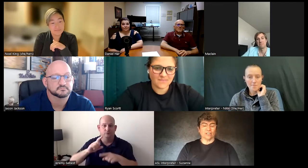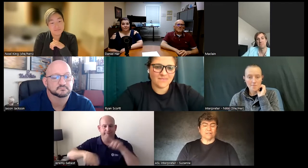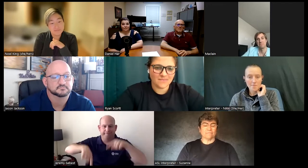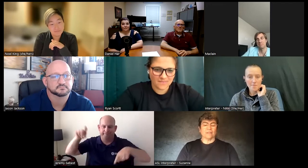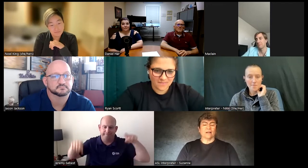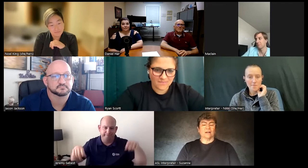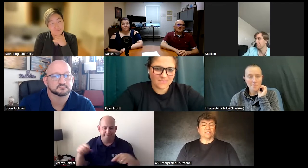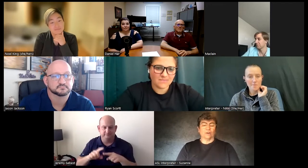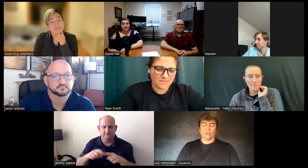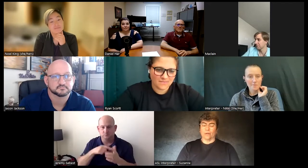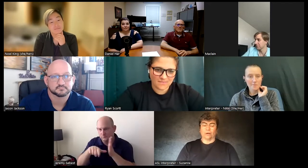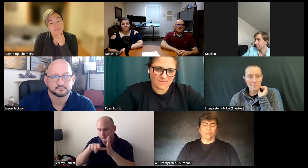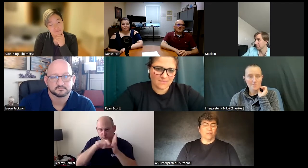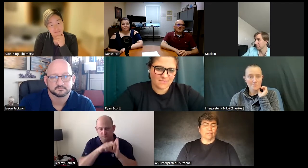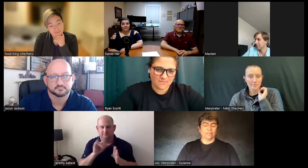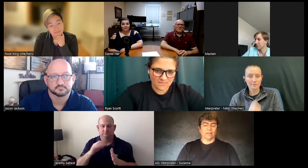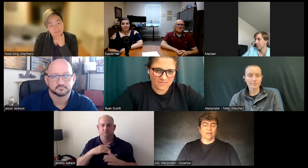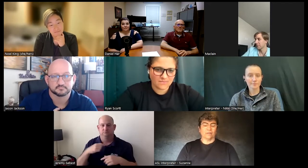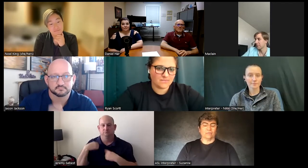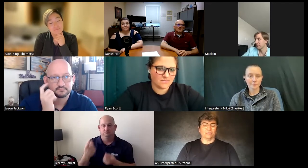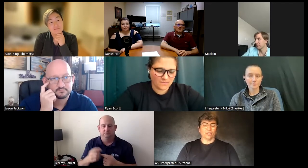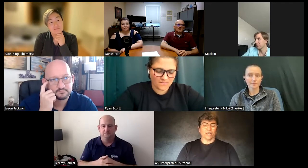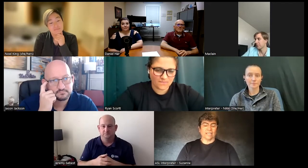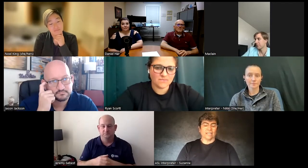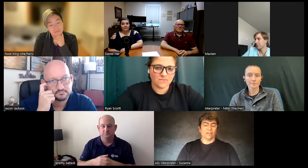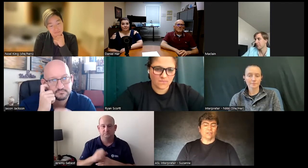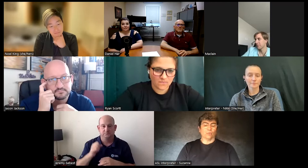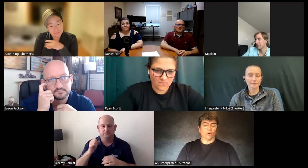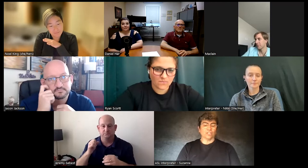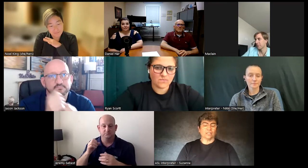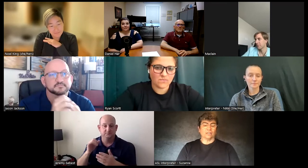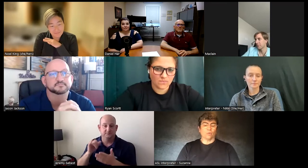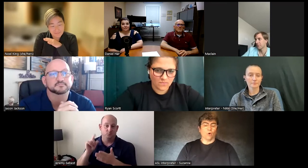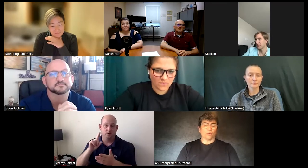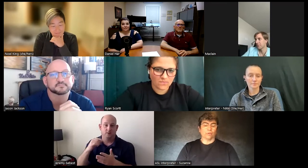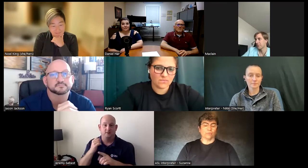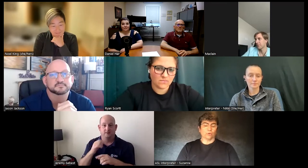uh you know we are involved with uh taking in on the Russian war with